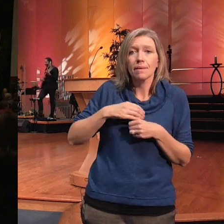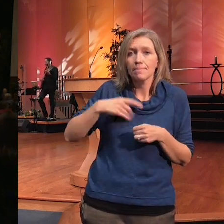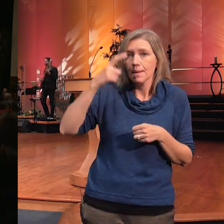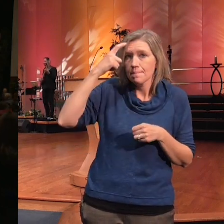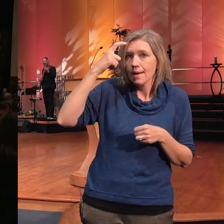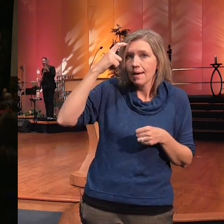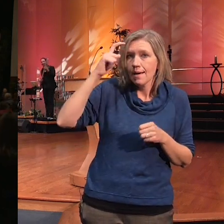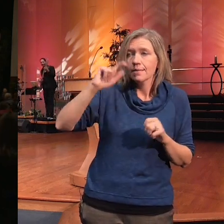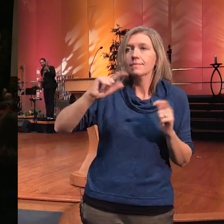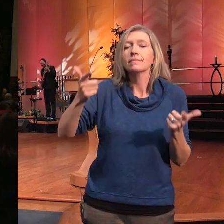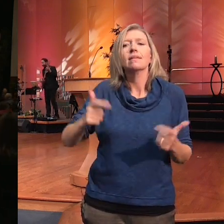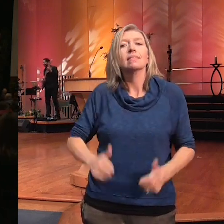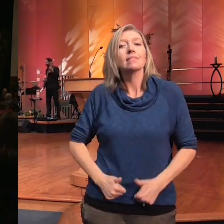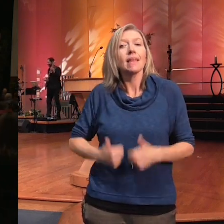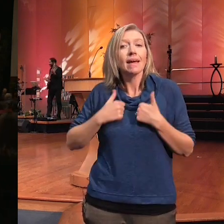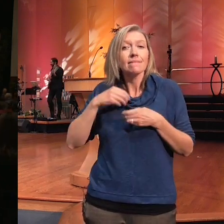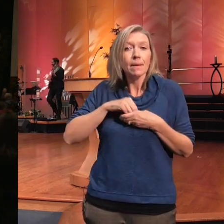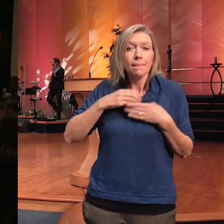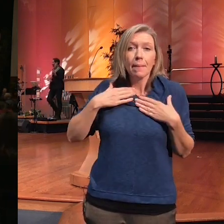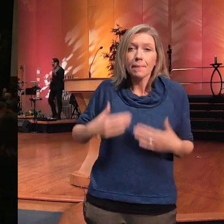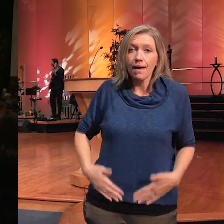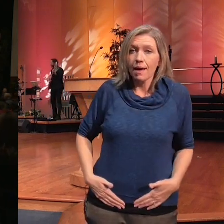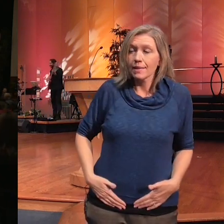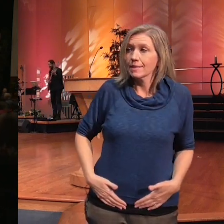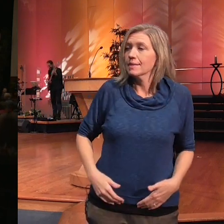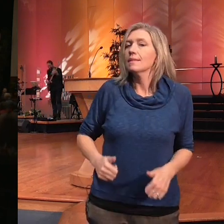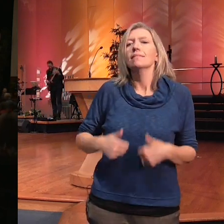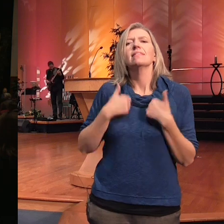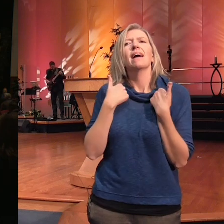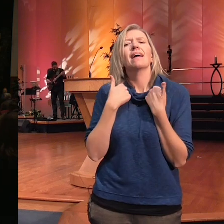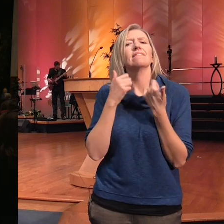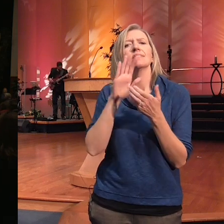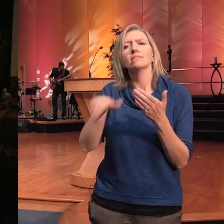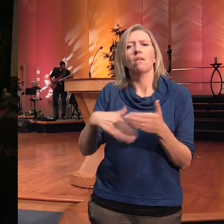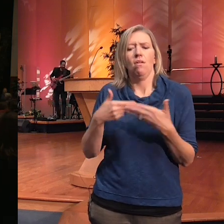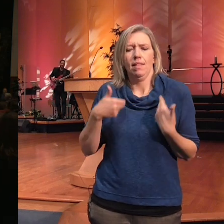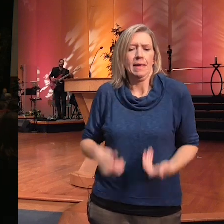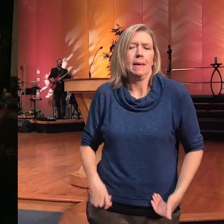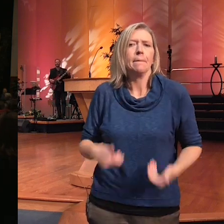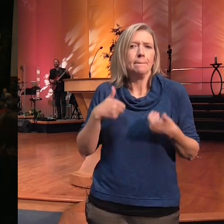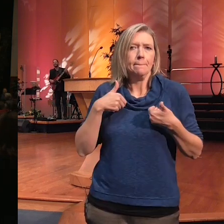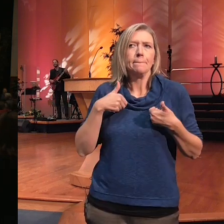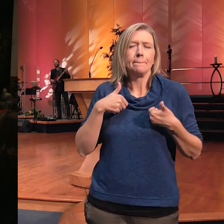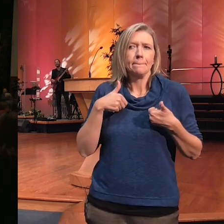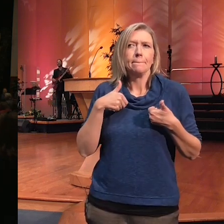life is in my body life is all I am life is all I am I'm an enlightened